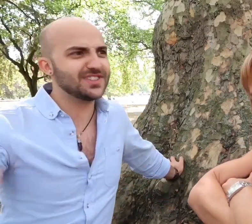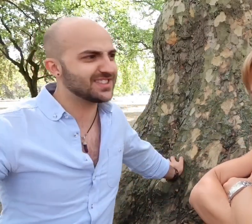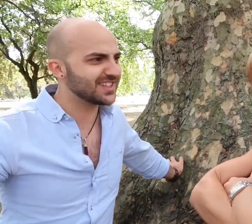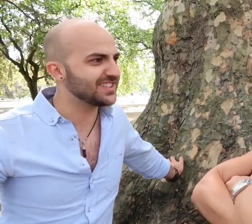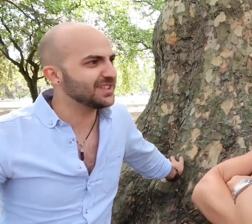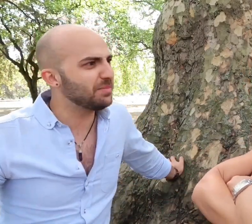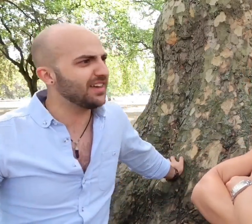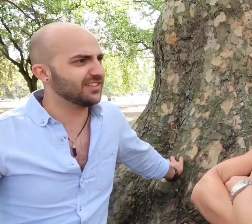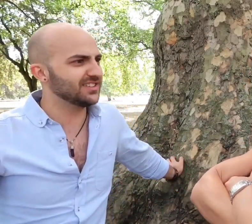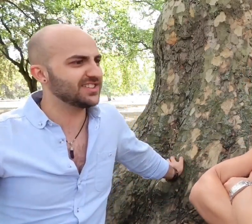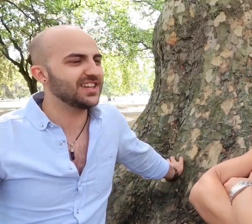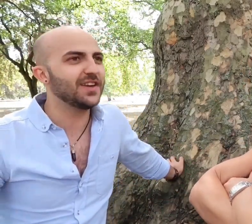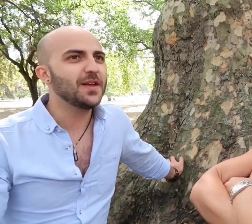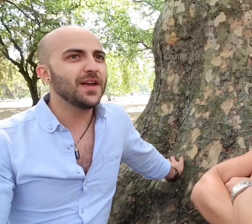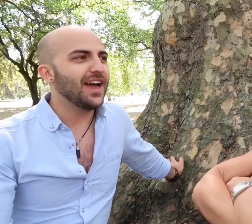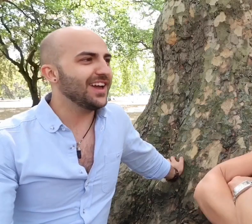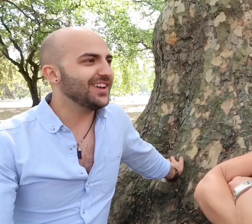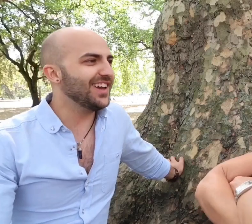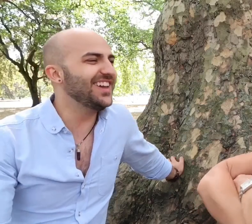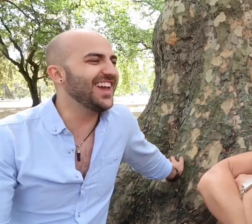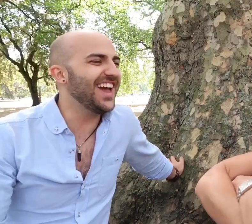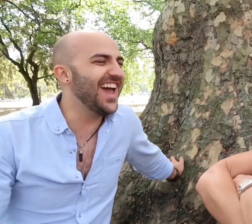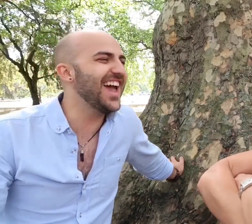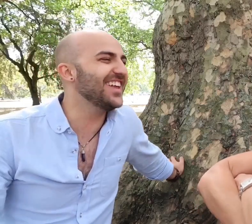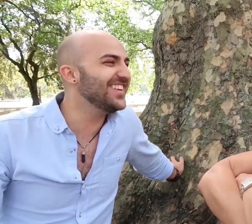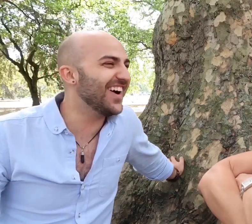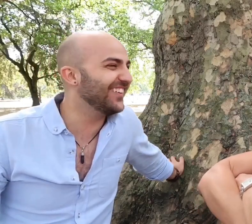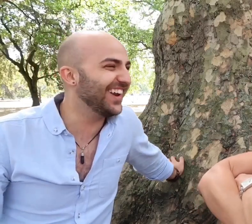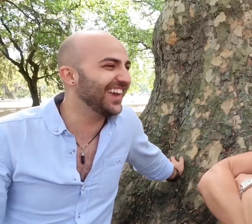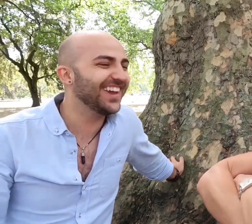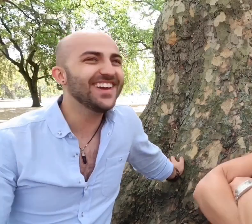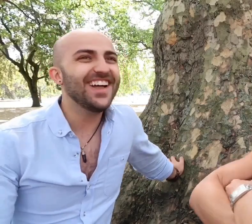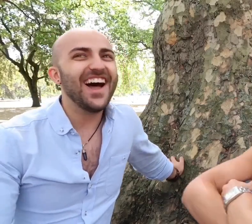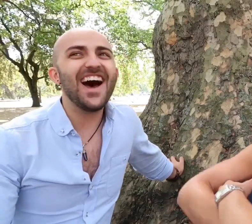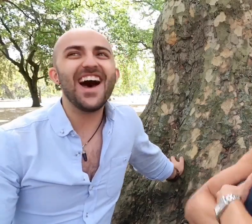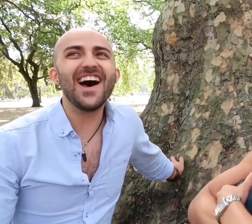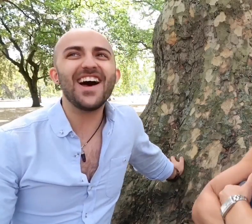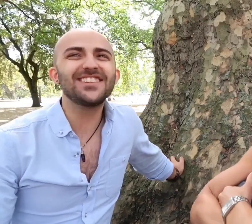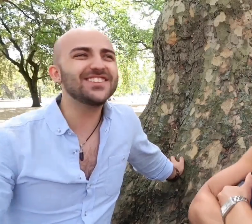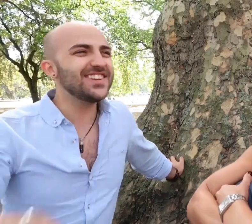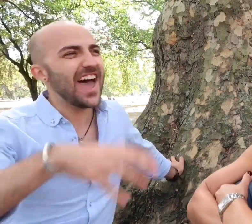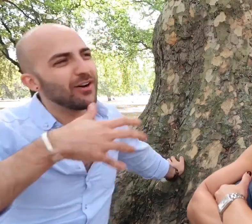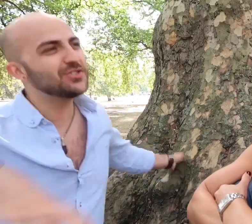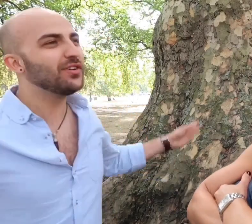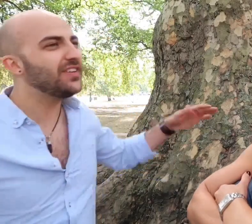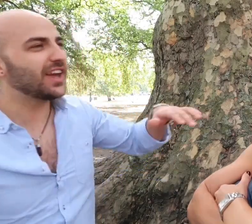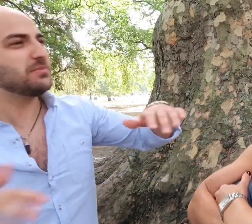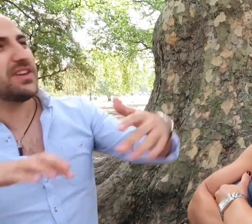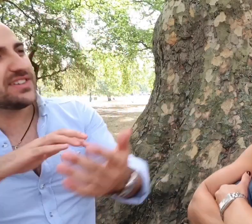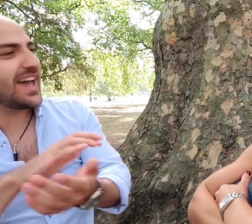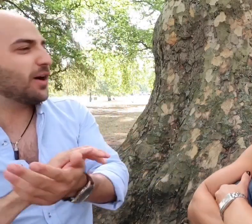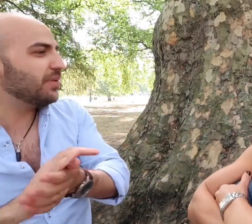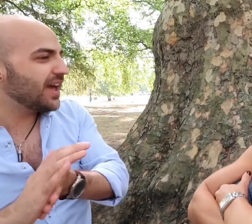to discussing bills. Yeah not your usual subjects for an 18 year old. Yeah, now I feel like I'm evened out a bit